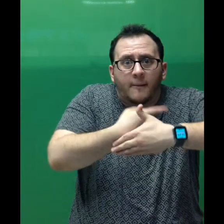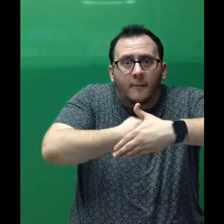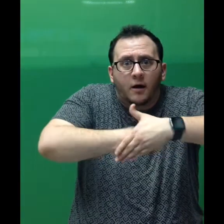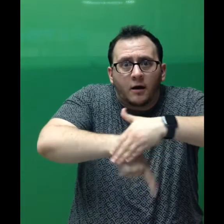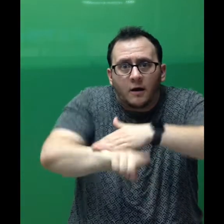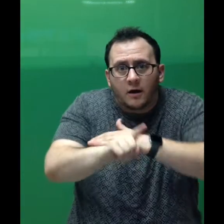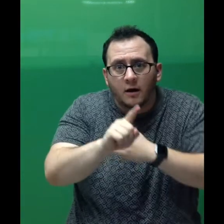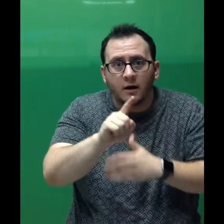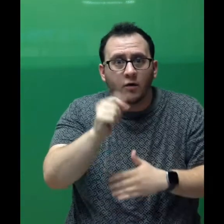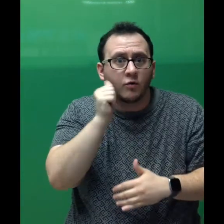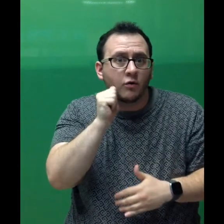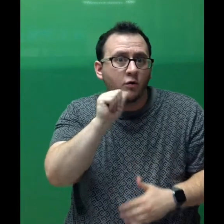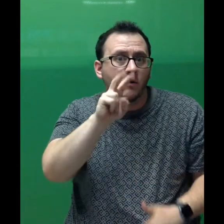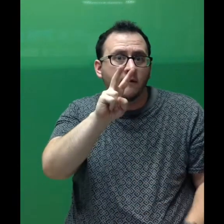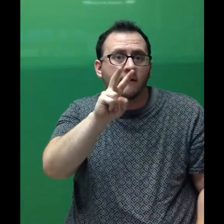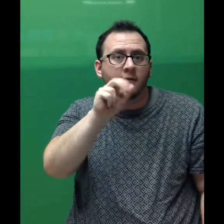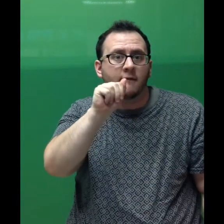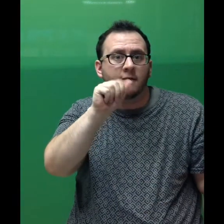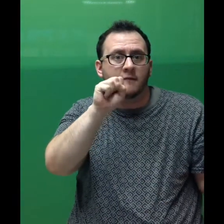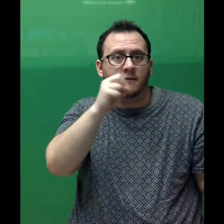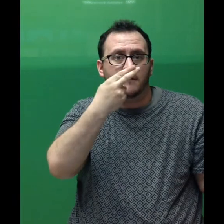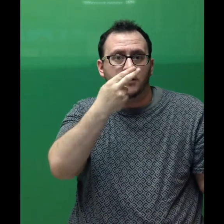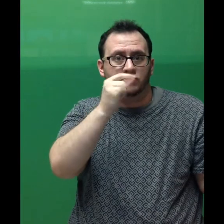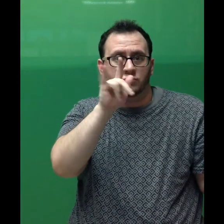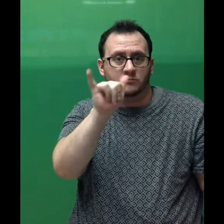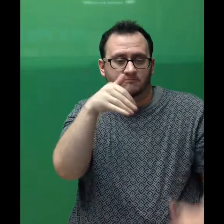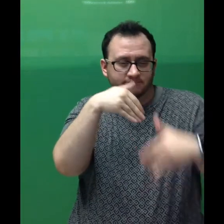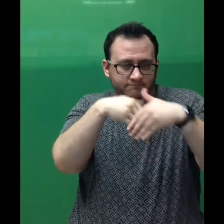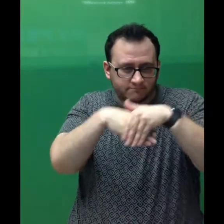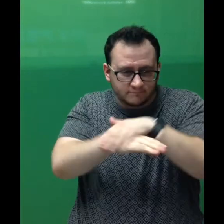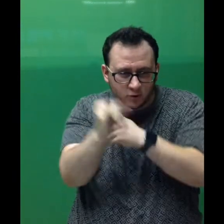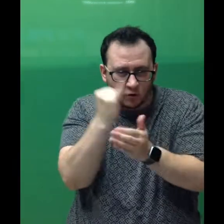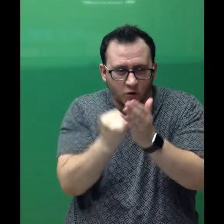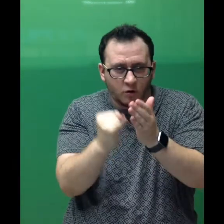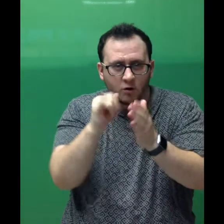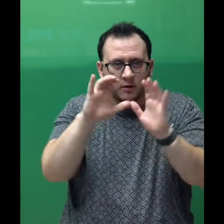The next week, when Vashti walked into art class,